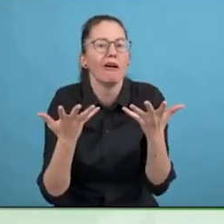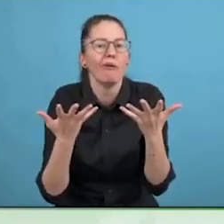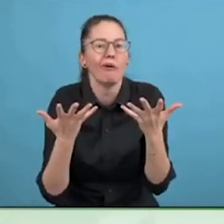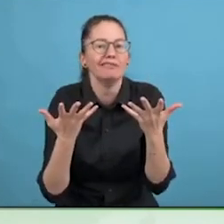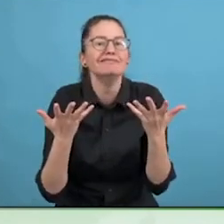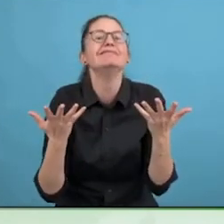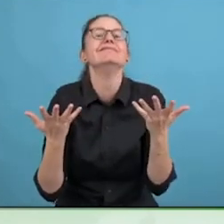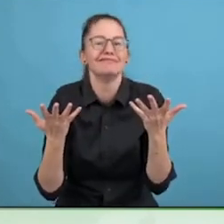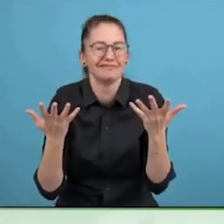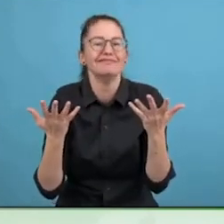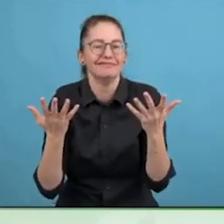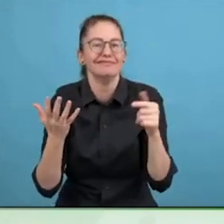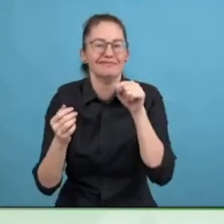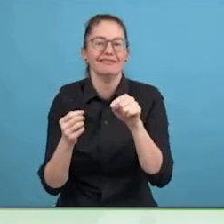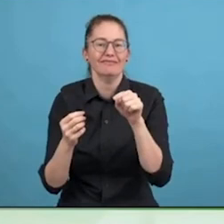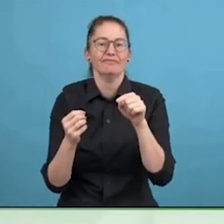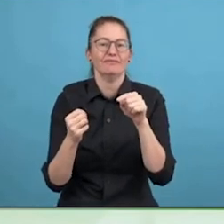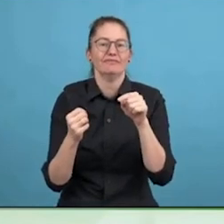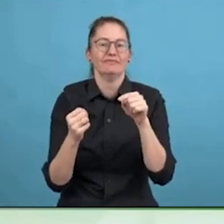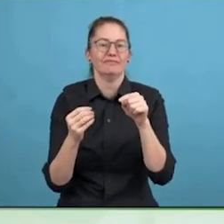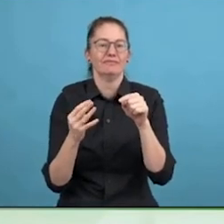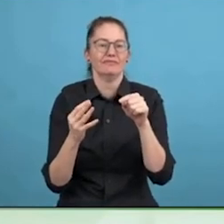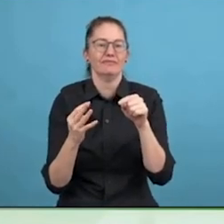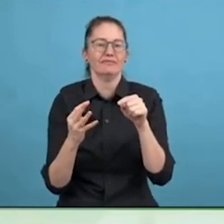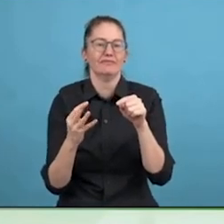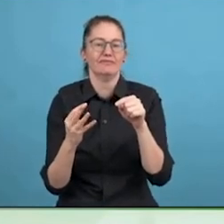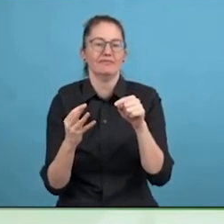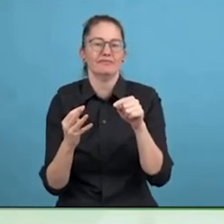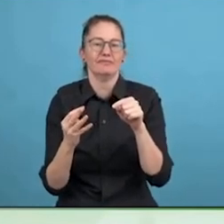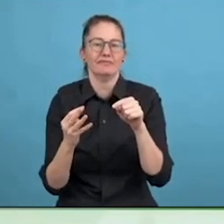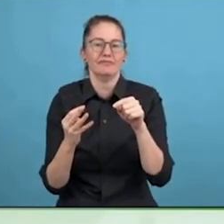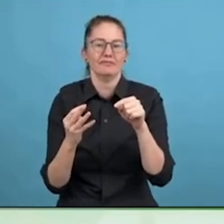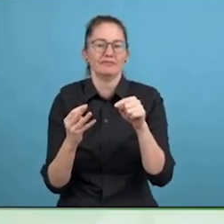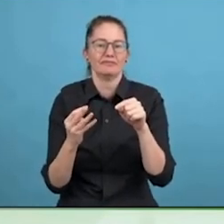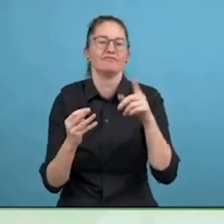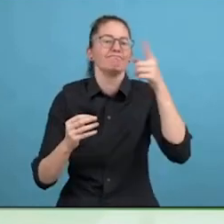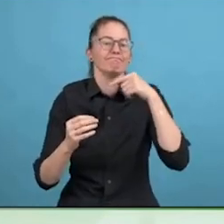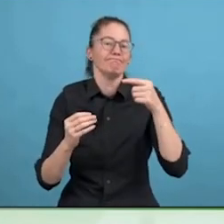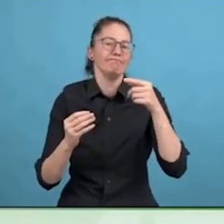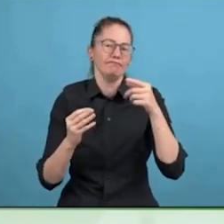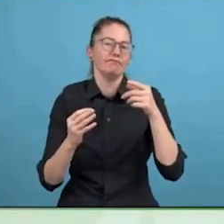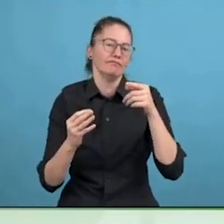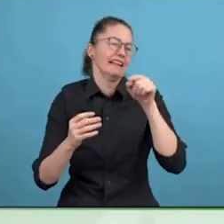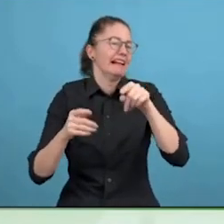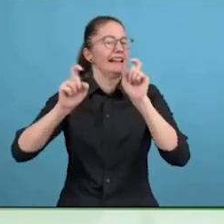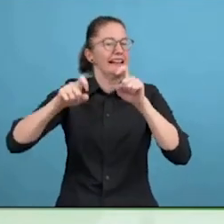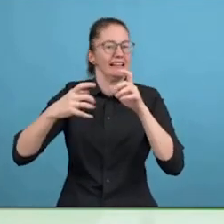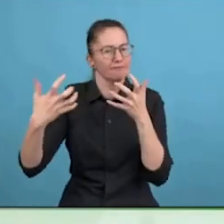has a physical disability with his hand. He was telling me one day in a session, he can catch a toothbrush